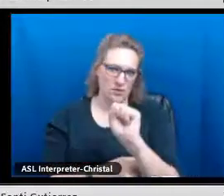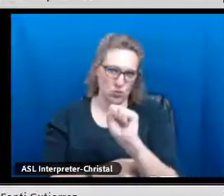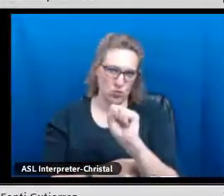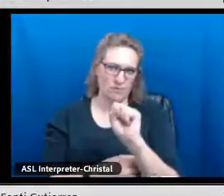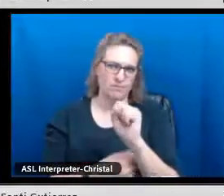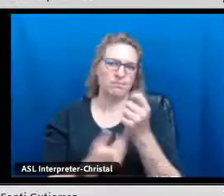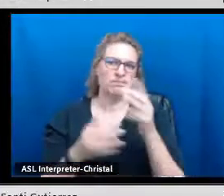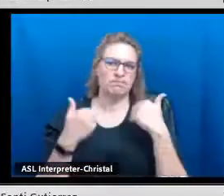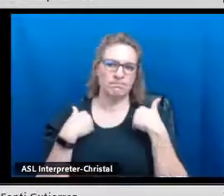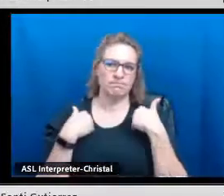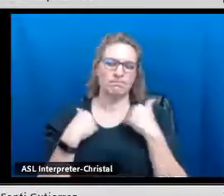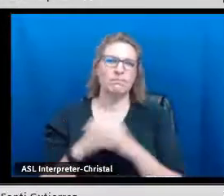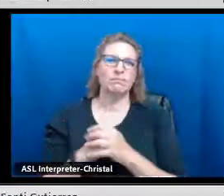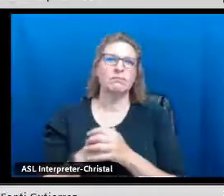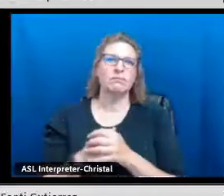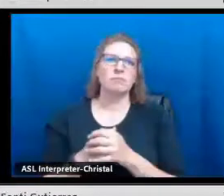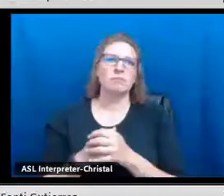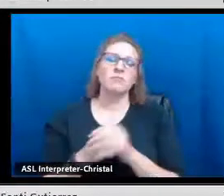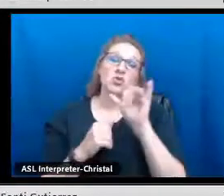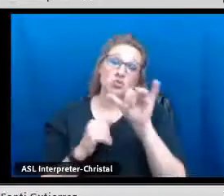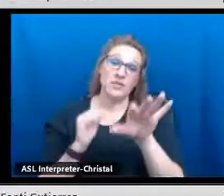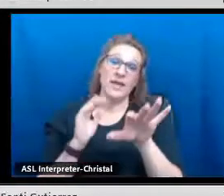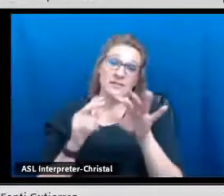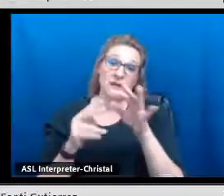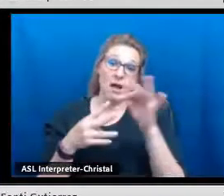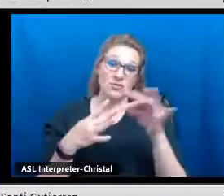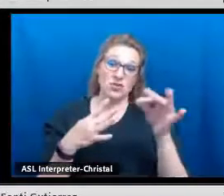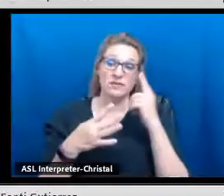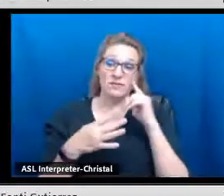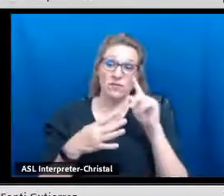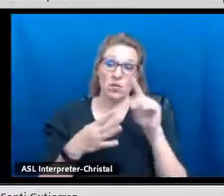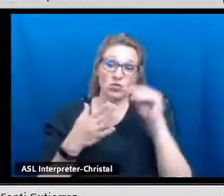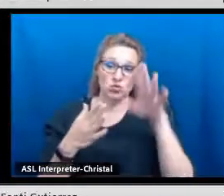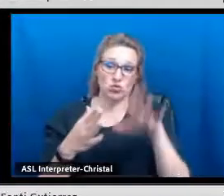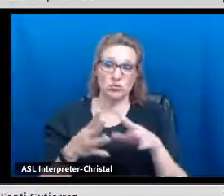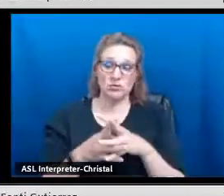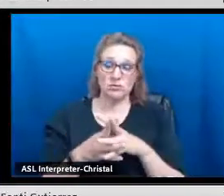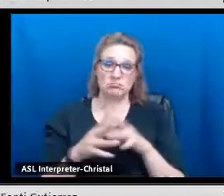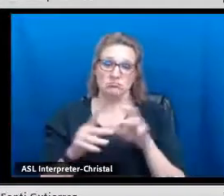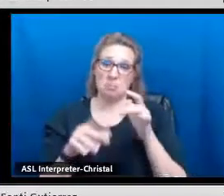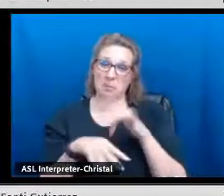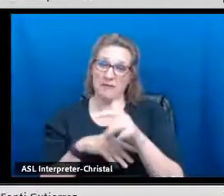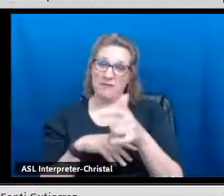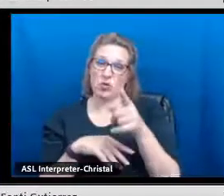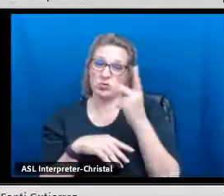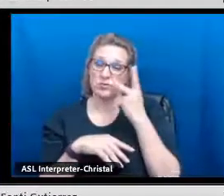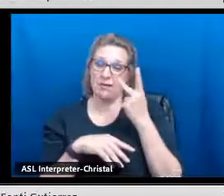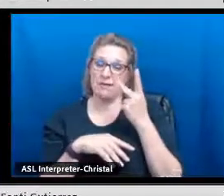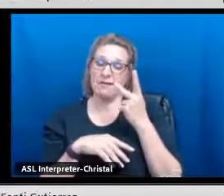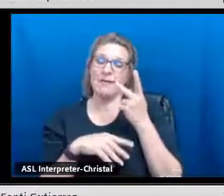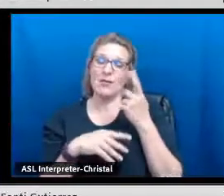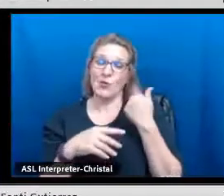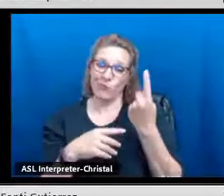schools and both of our high schools and so, that is an option for them.